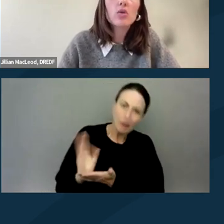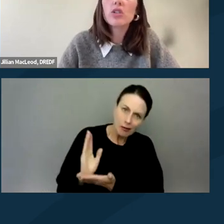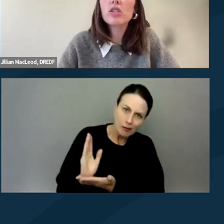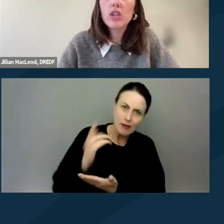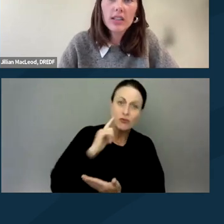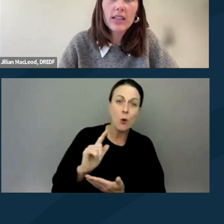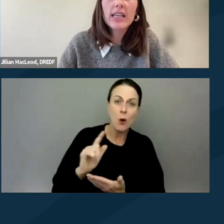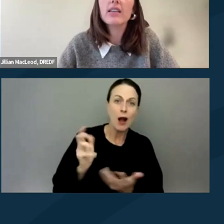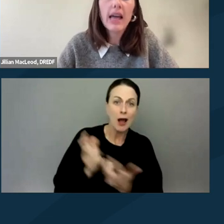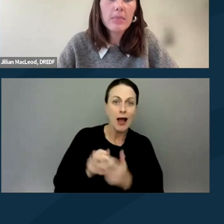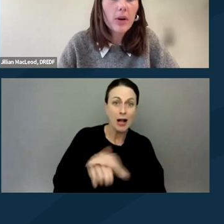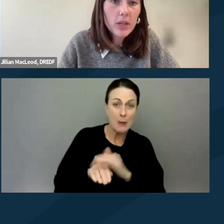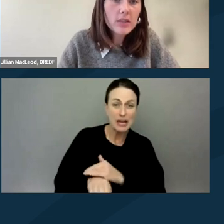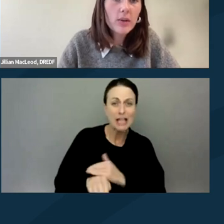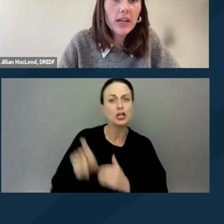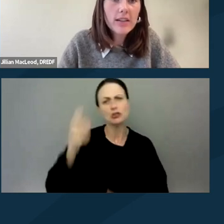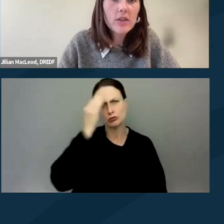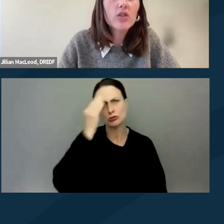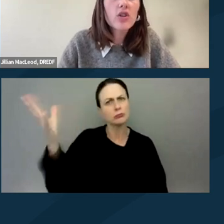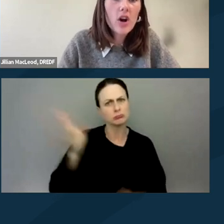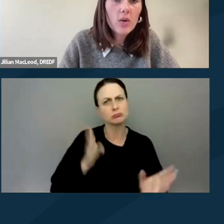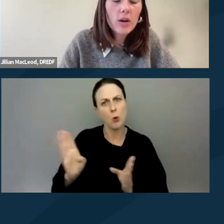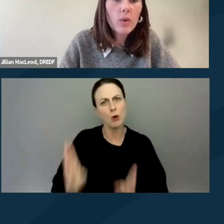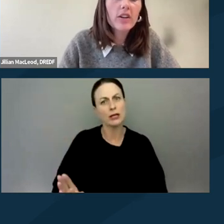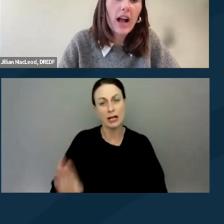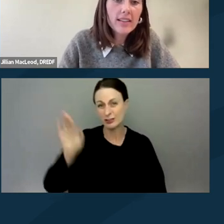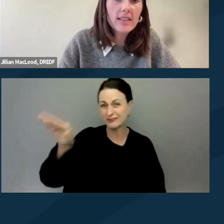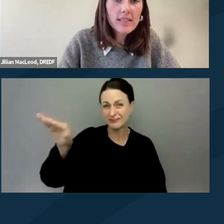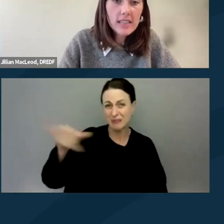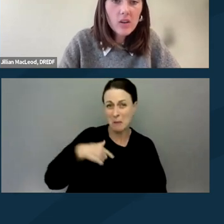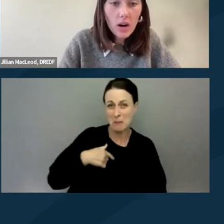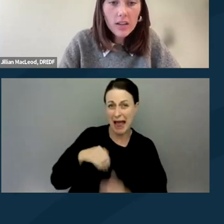you should certainly let protest organizers know what your access needs are